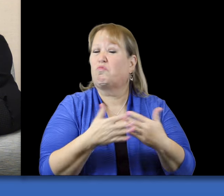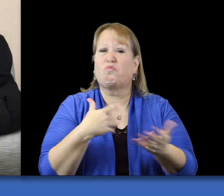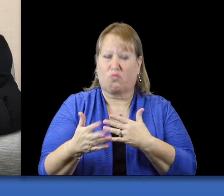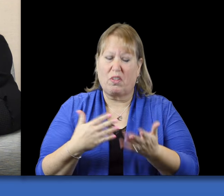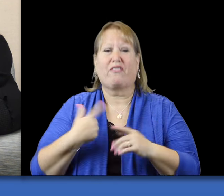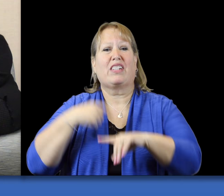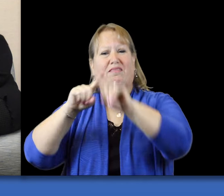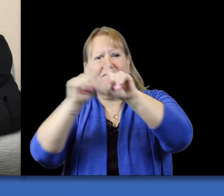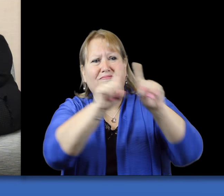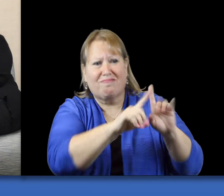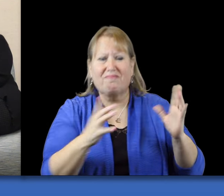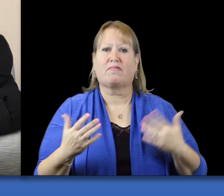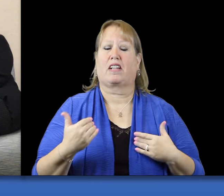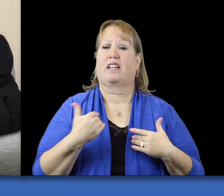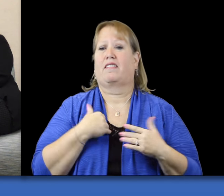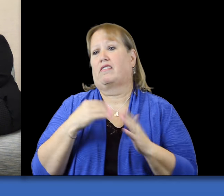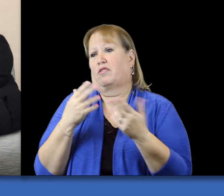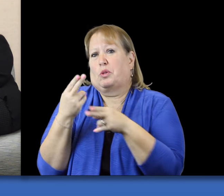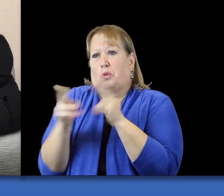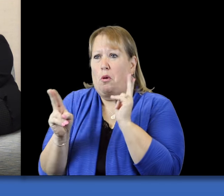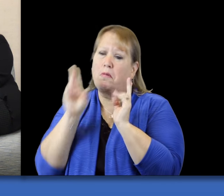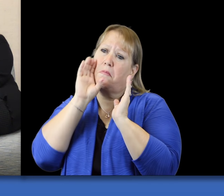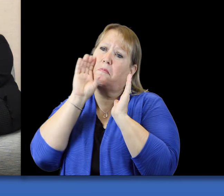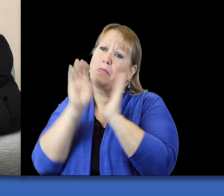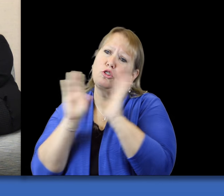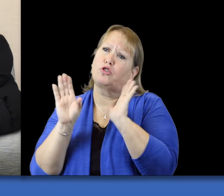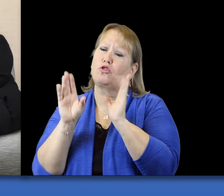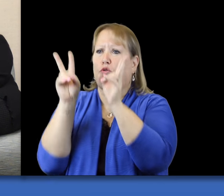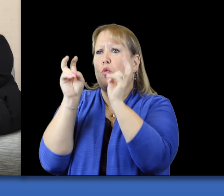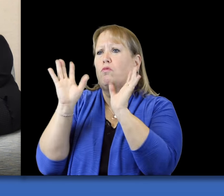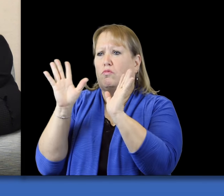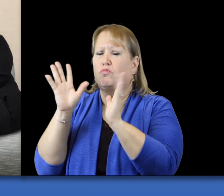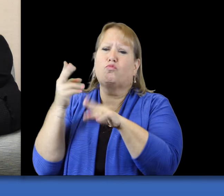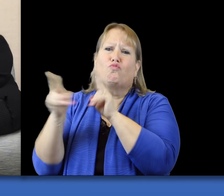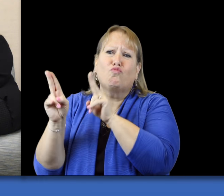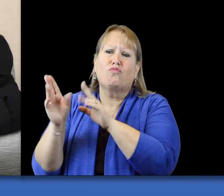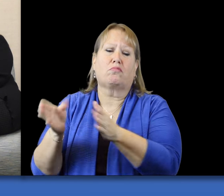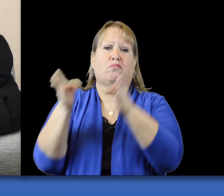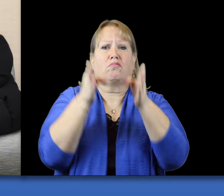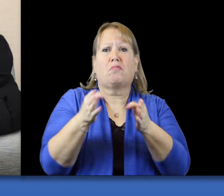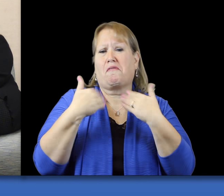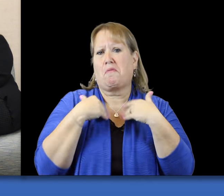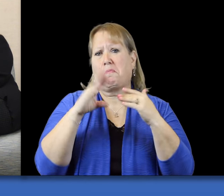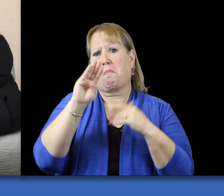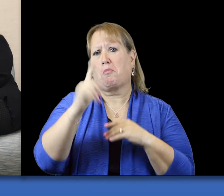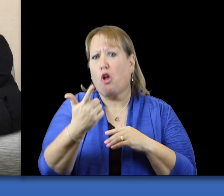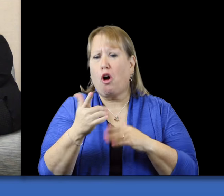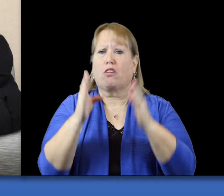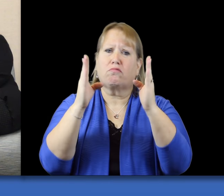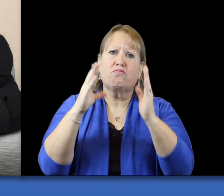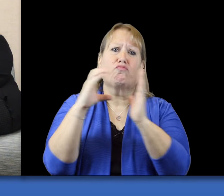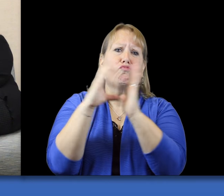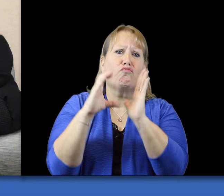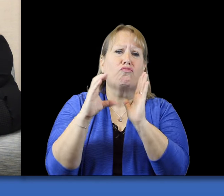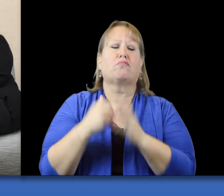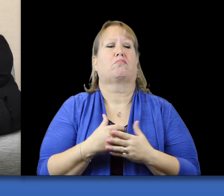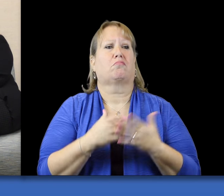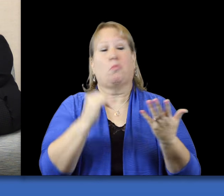There's a picture and a quote for someone who doesn't want to spend as much time. But then they've got blog articles, research and even books